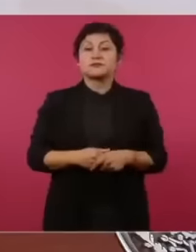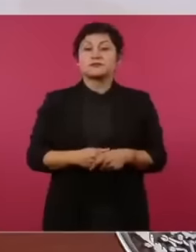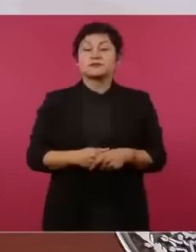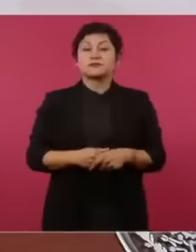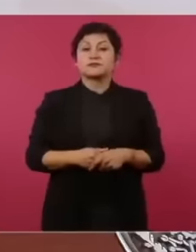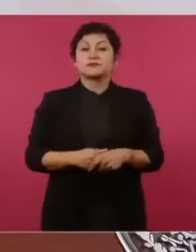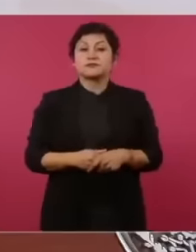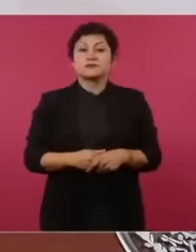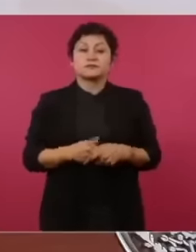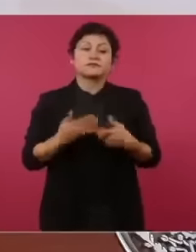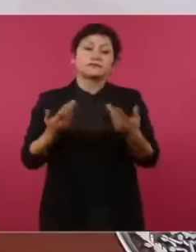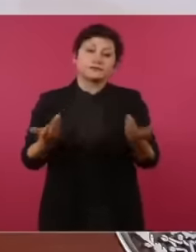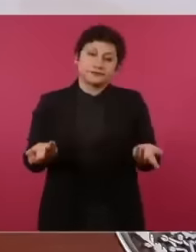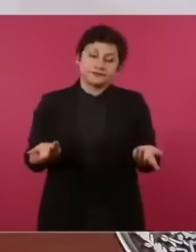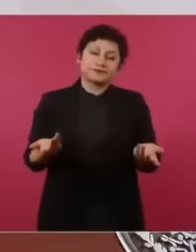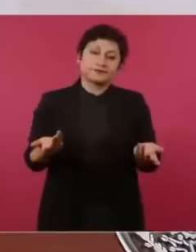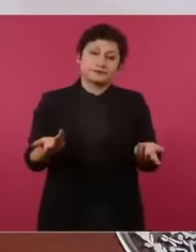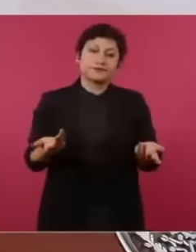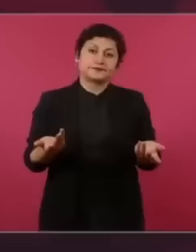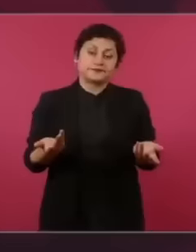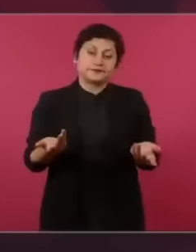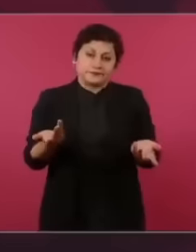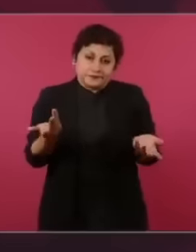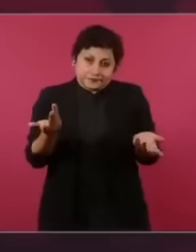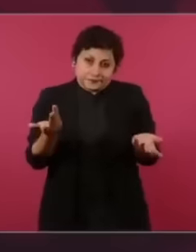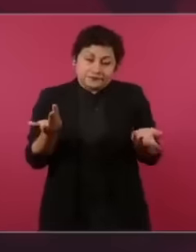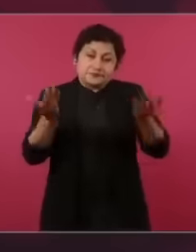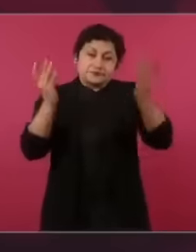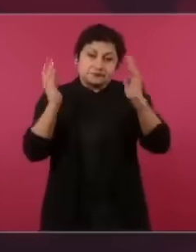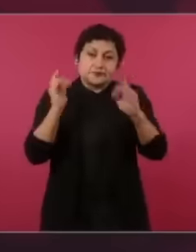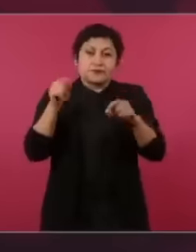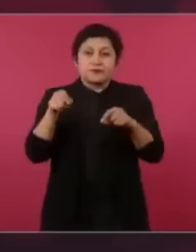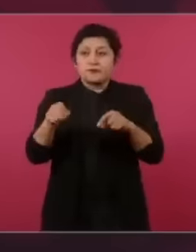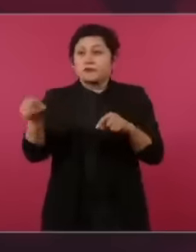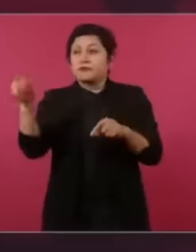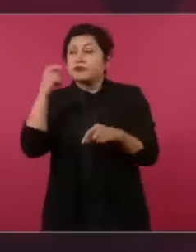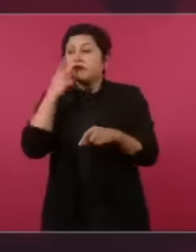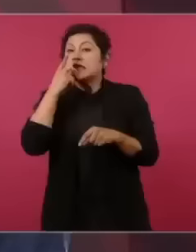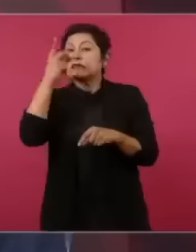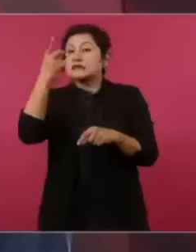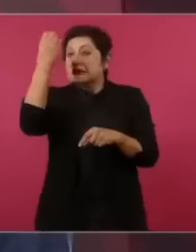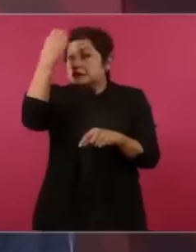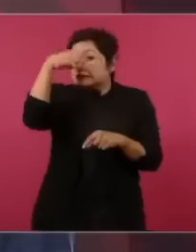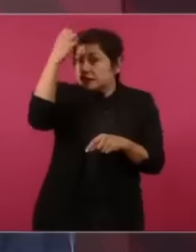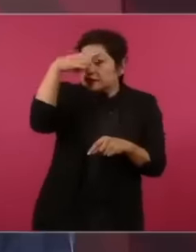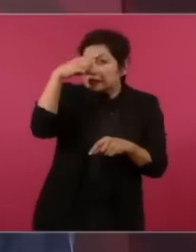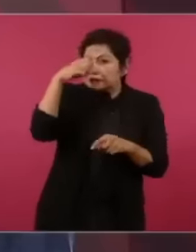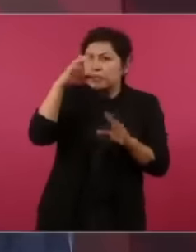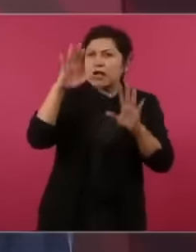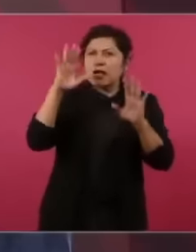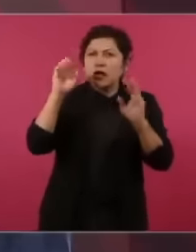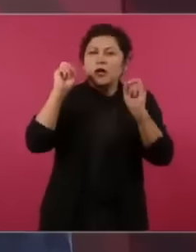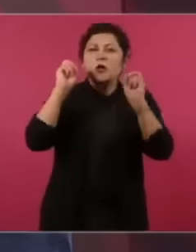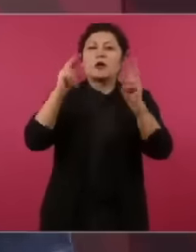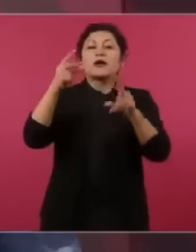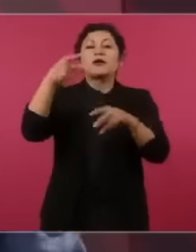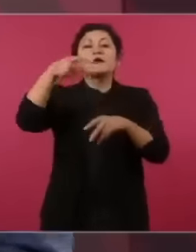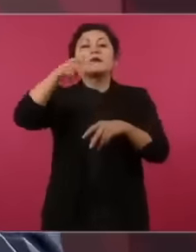And if necessary, Well, a special course is carried out